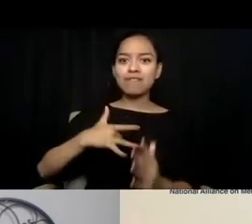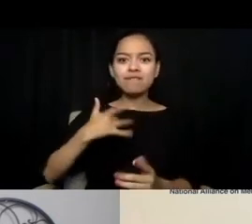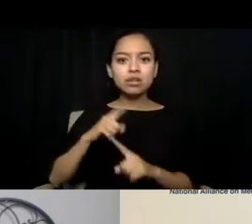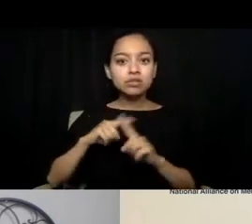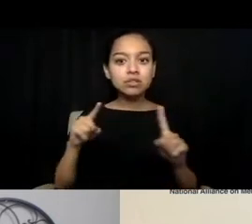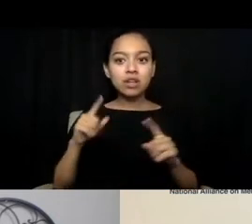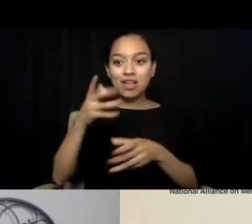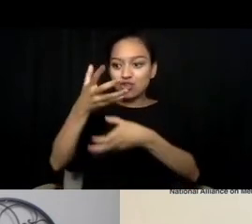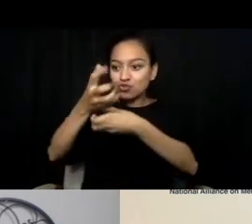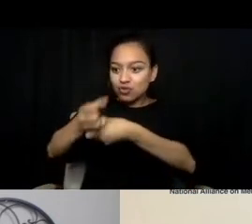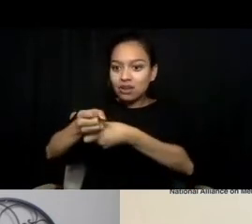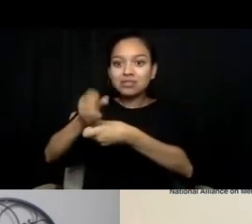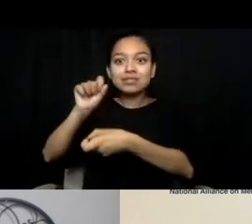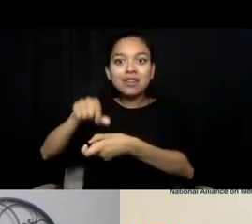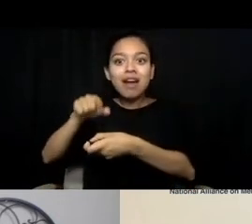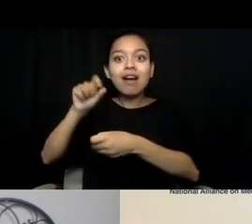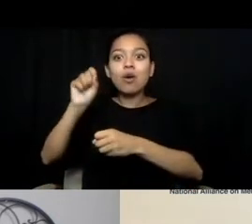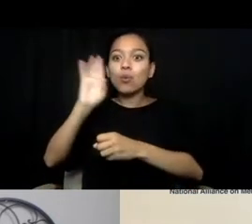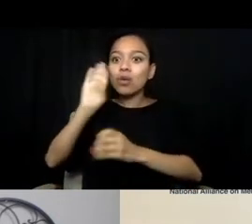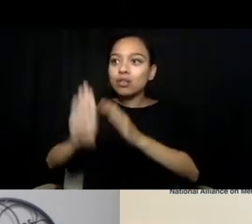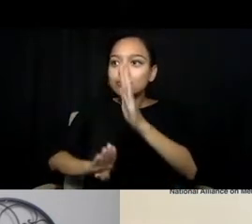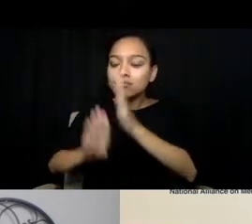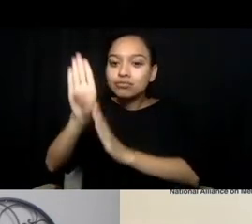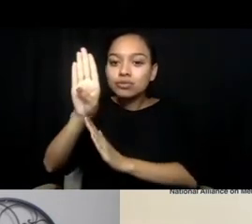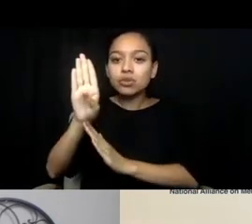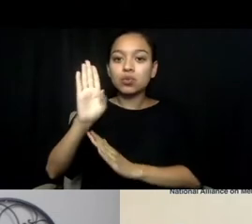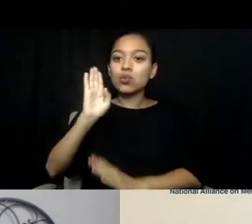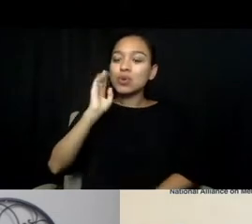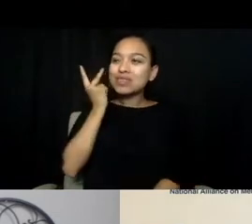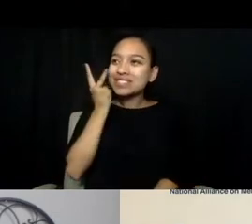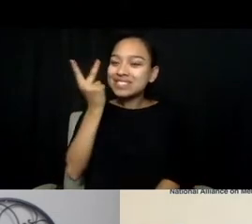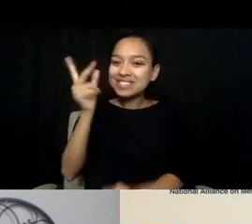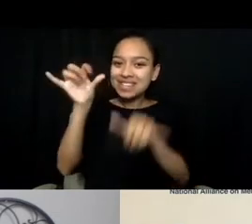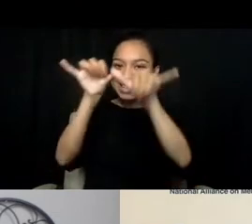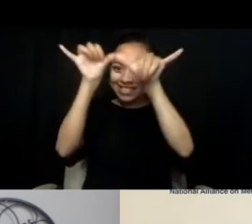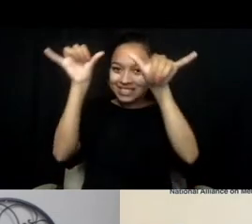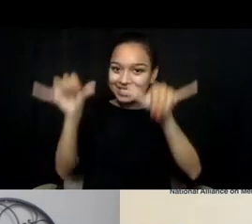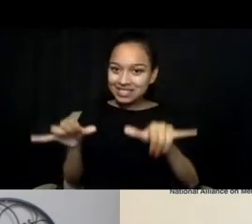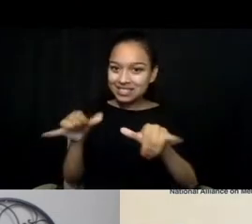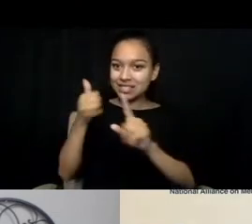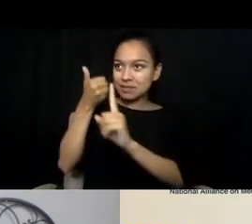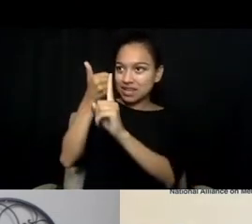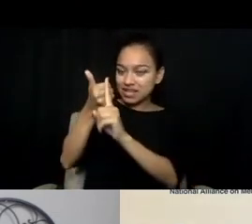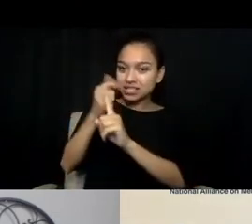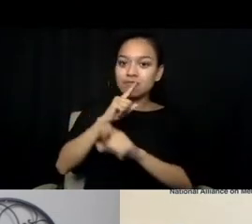and we will see a system that truly is equitable, if we get it right.